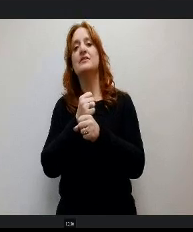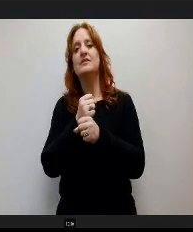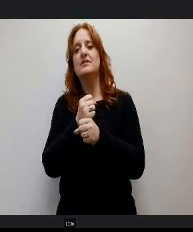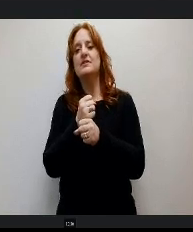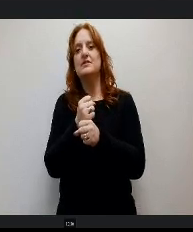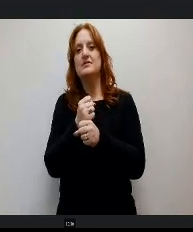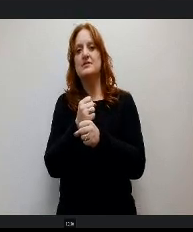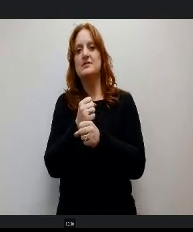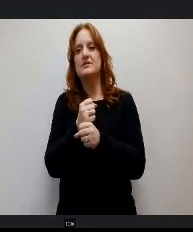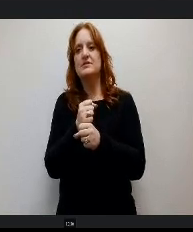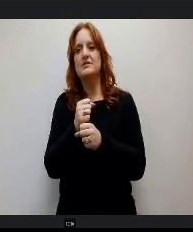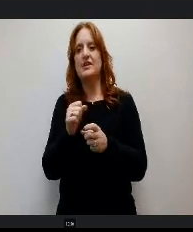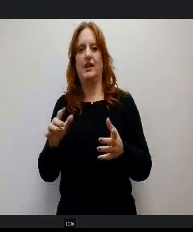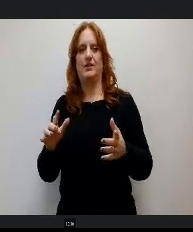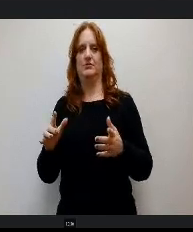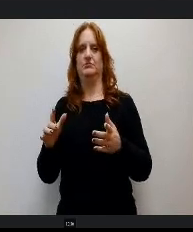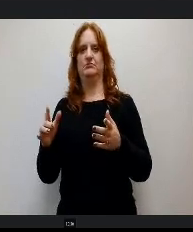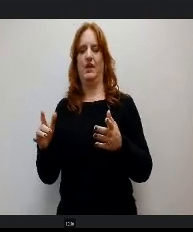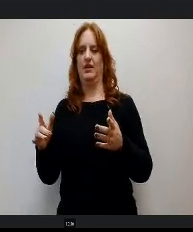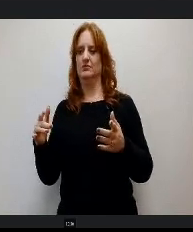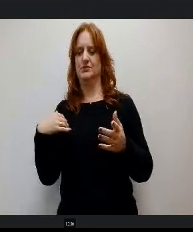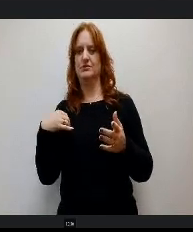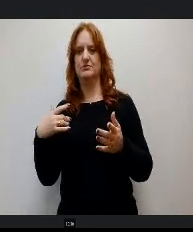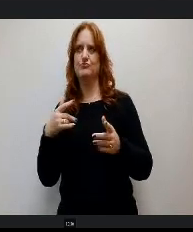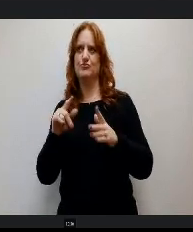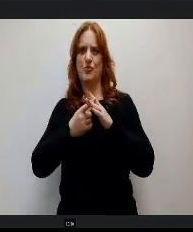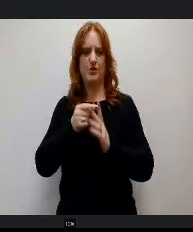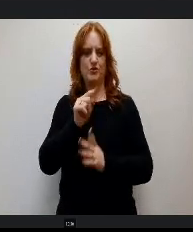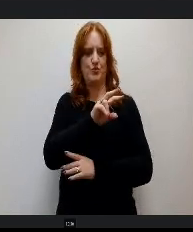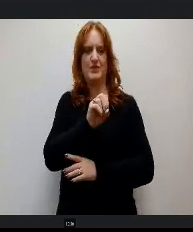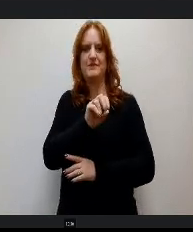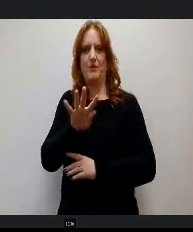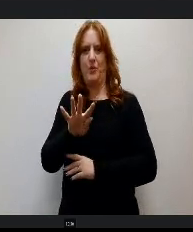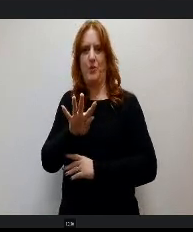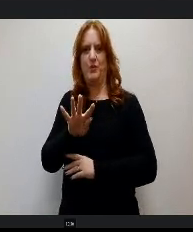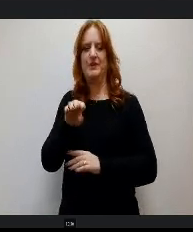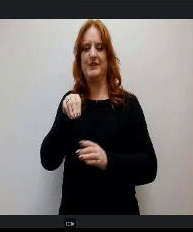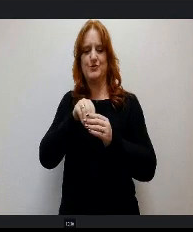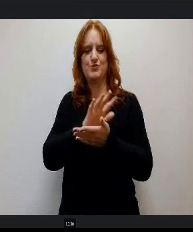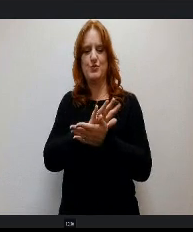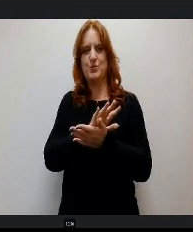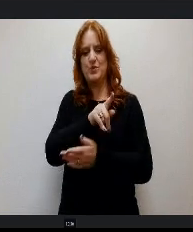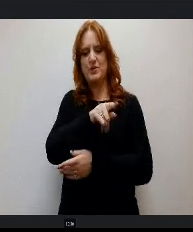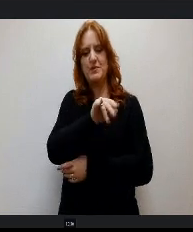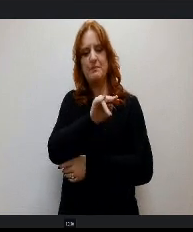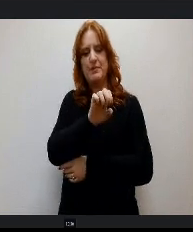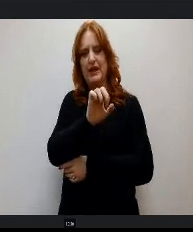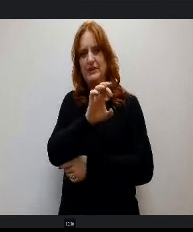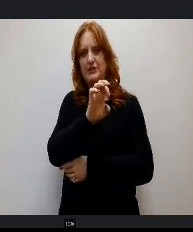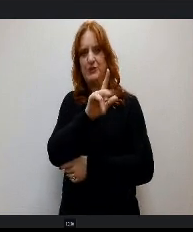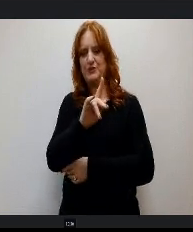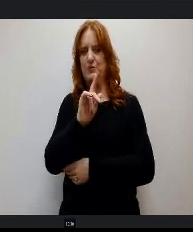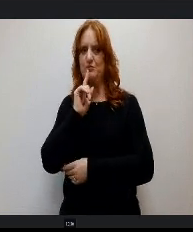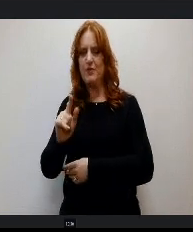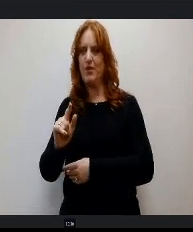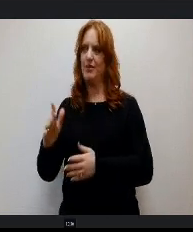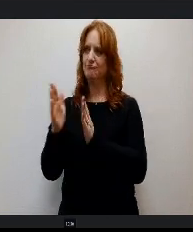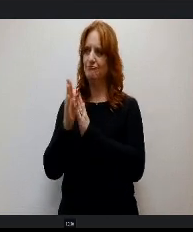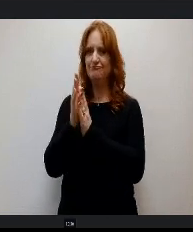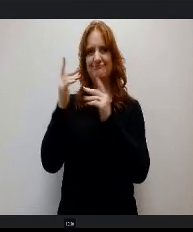from when she first started, which was in 2004 at Pine Creek So Just t a huge celebration out to her and I'd love to bring her in for a board meeting to